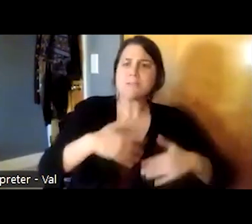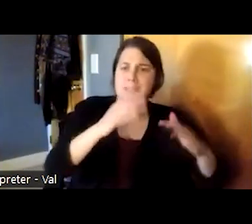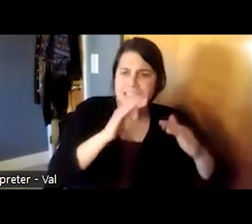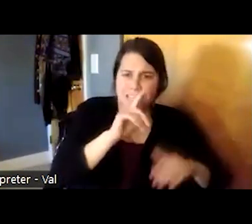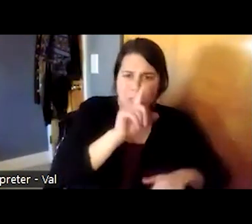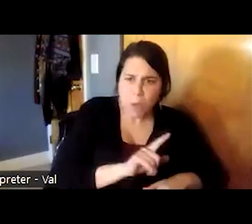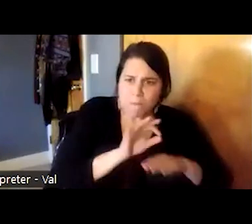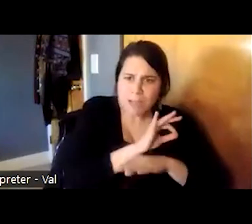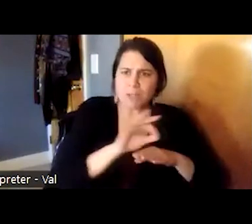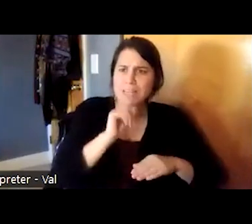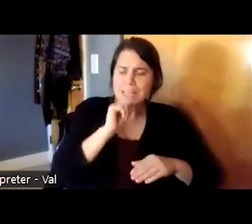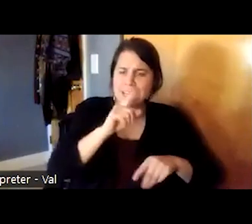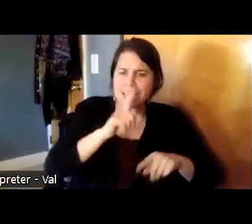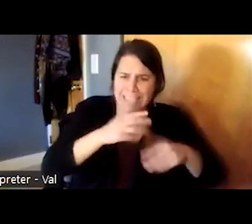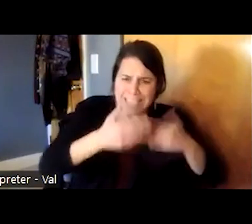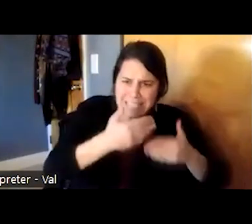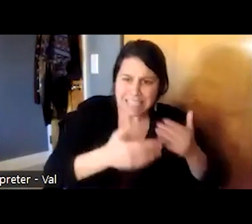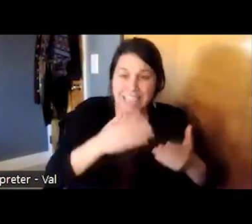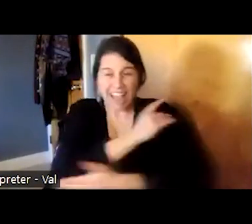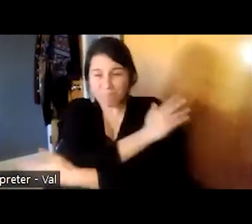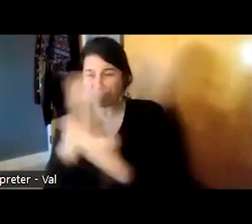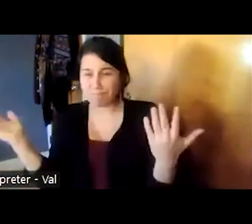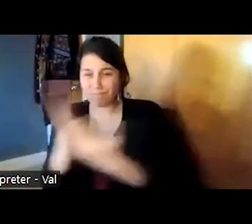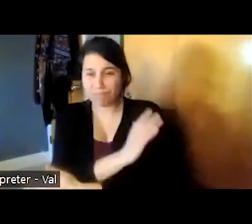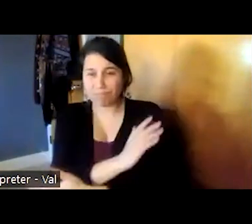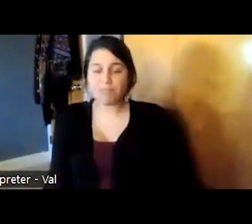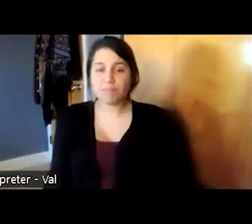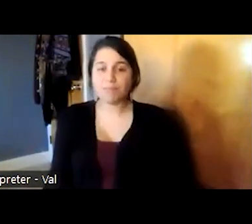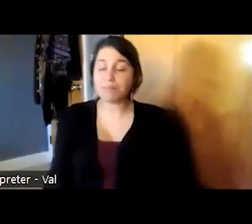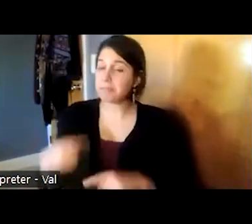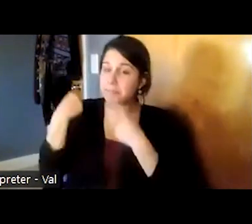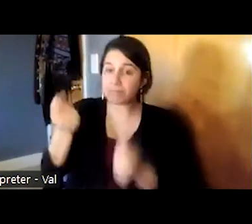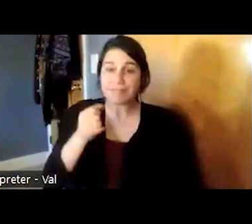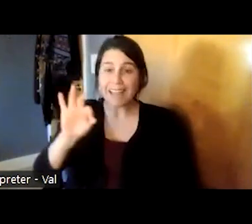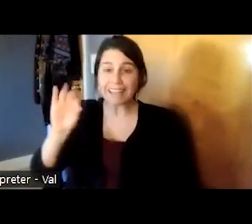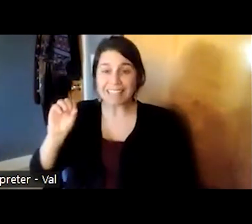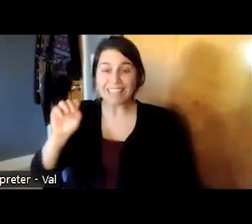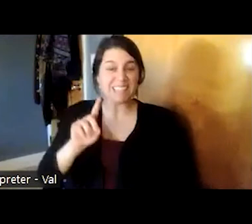since 1990 the deaf wellness center has seen a growth in the number of deaf trainees we have